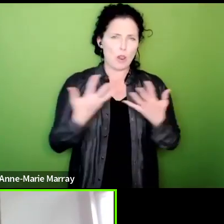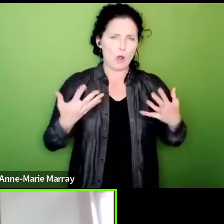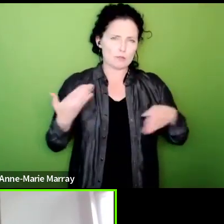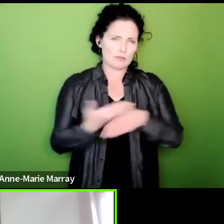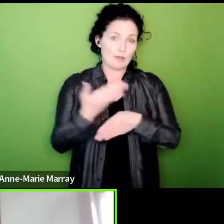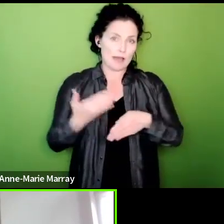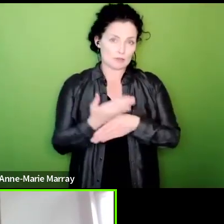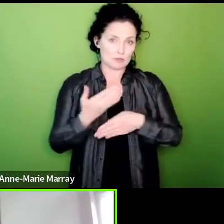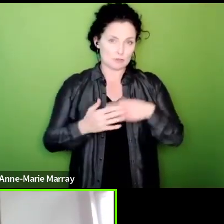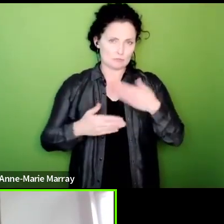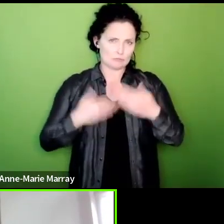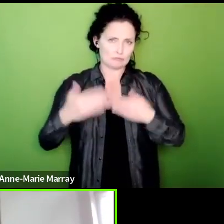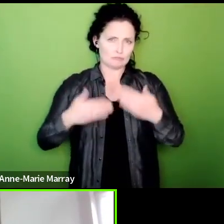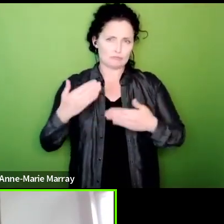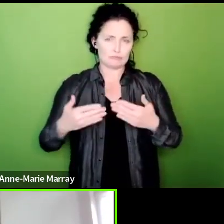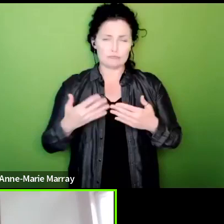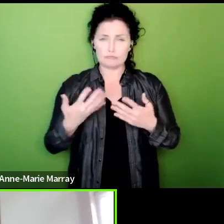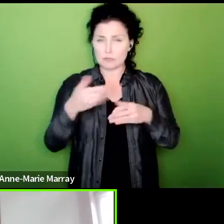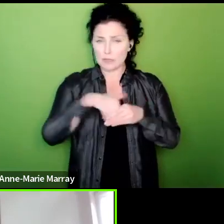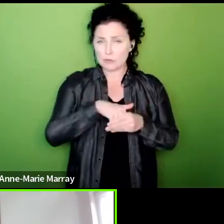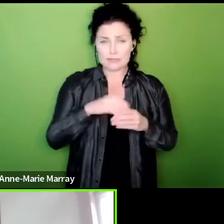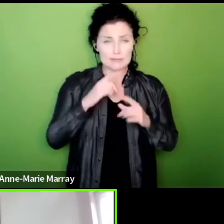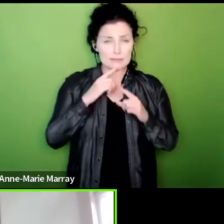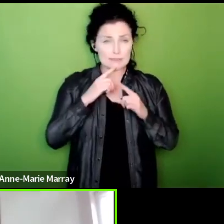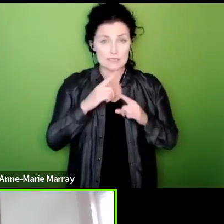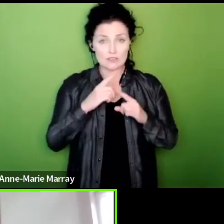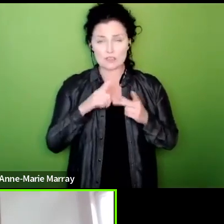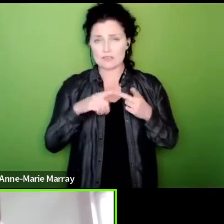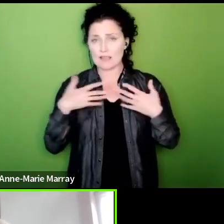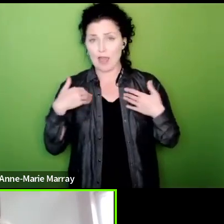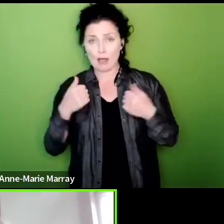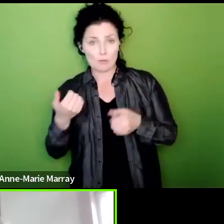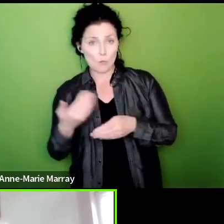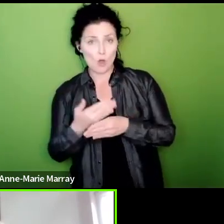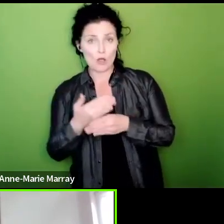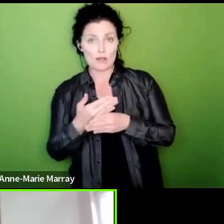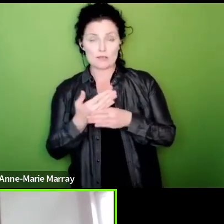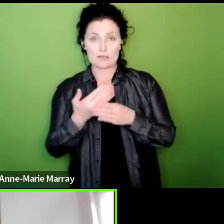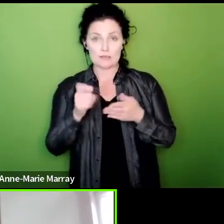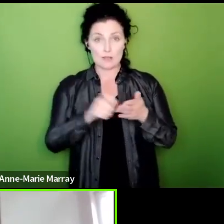including teachers in Scotland as well as health workers the votes that we have had in Scotland